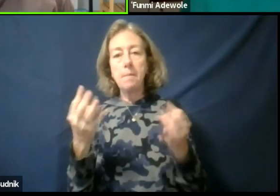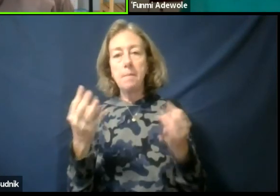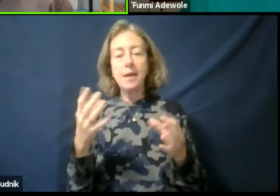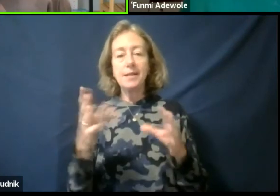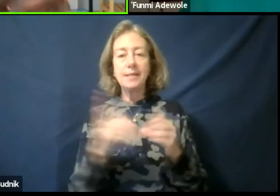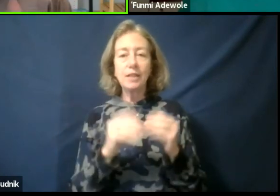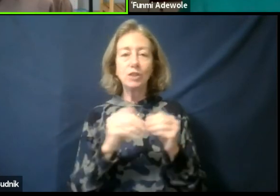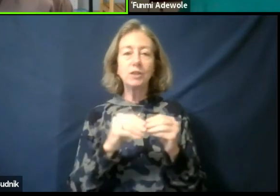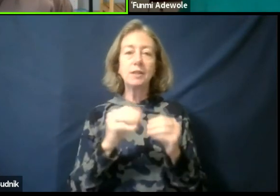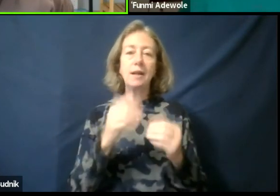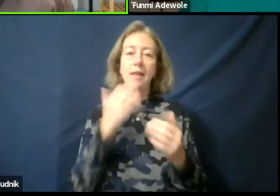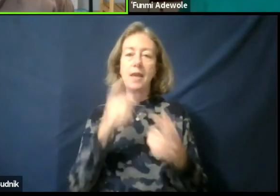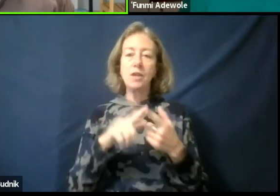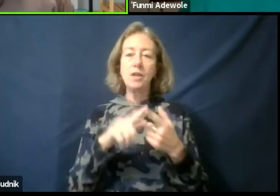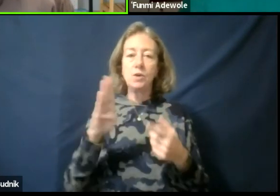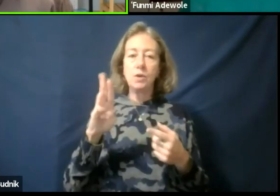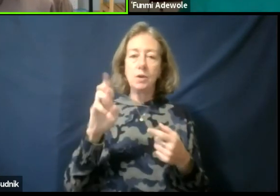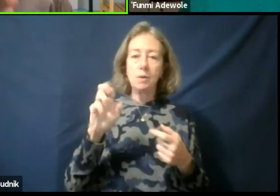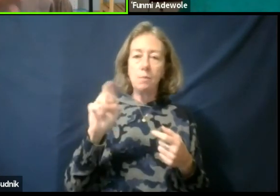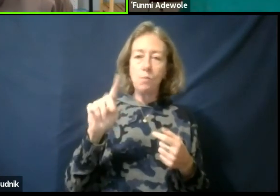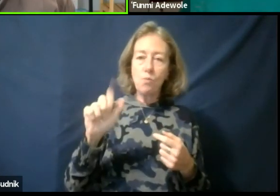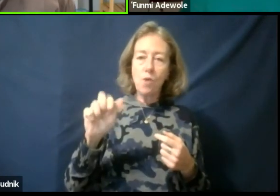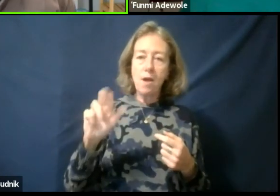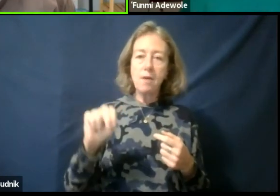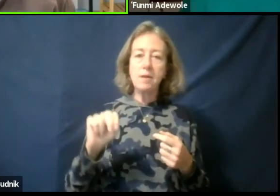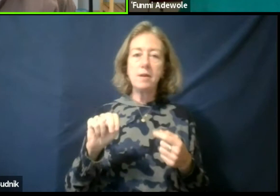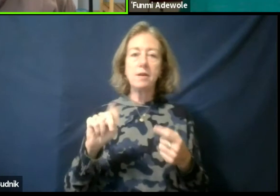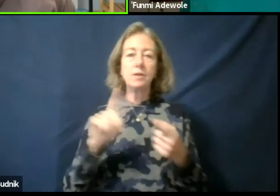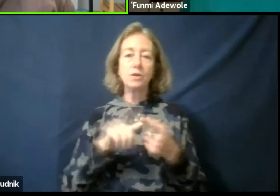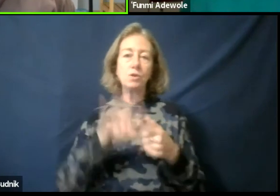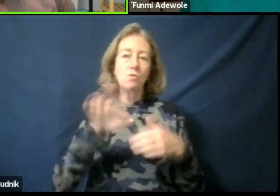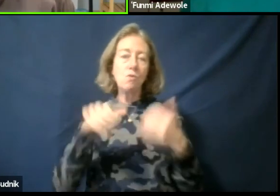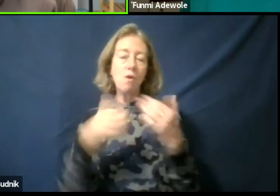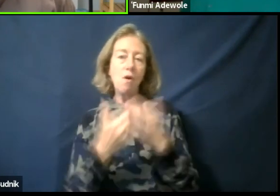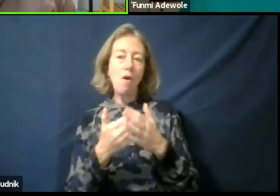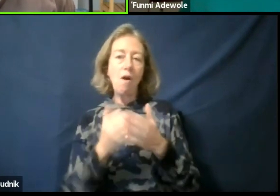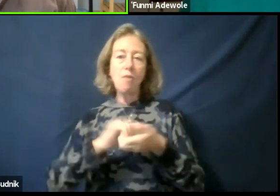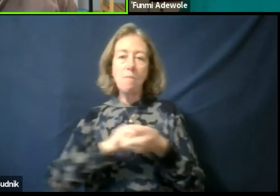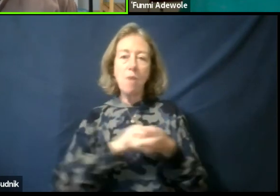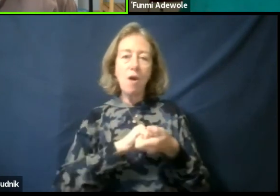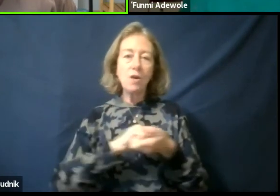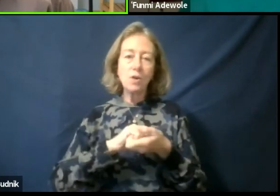Thank you to Brandon, to you know all the partners here at HowlRound.